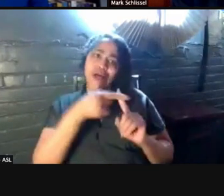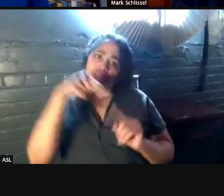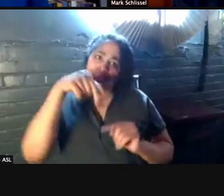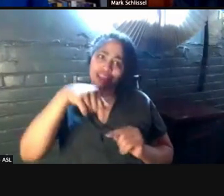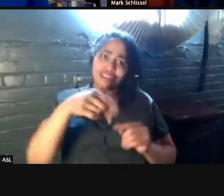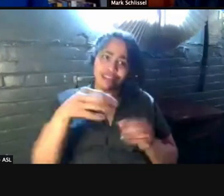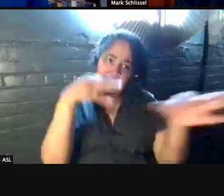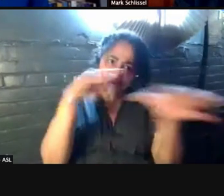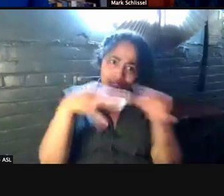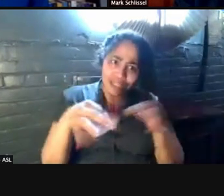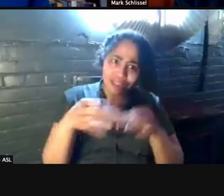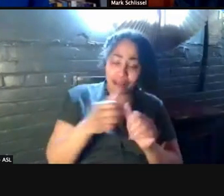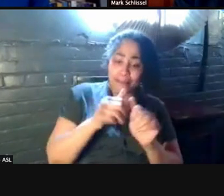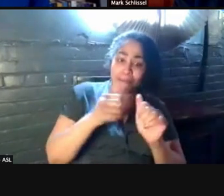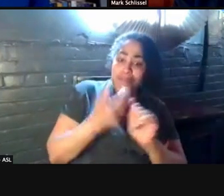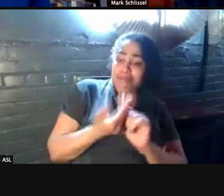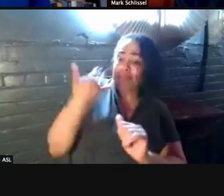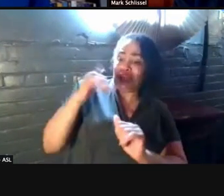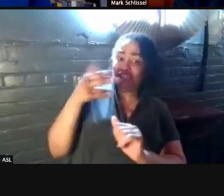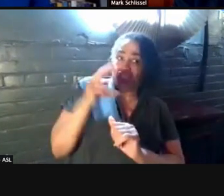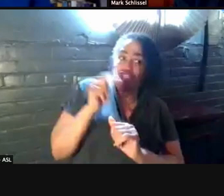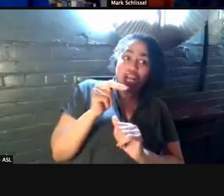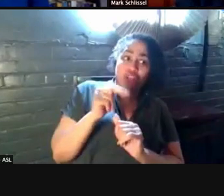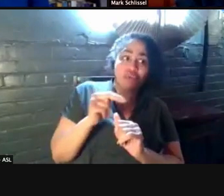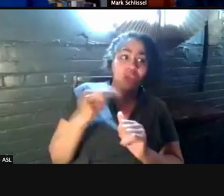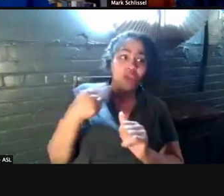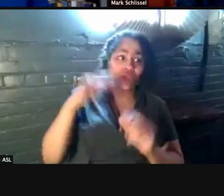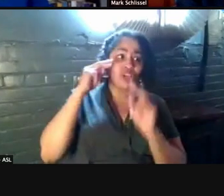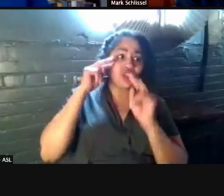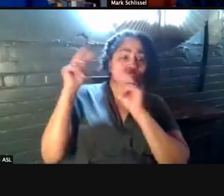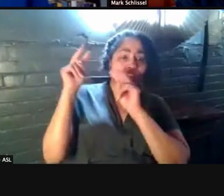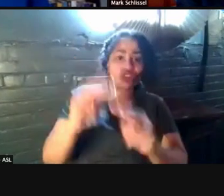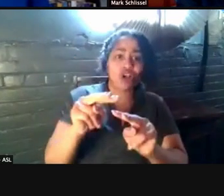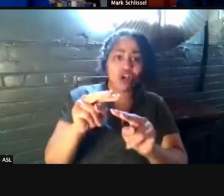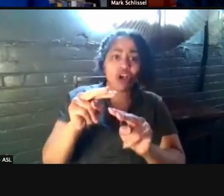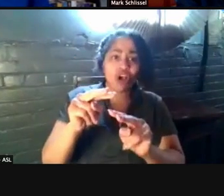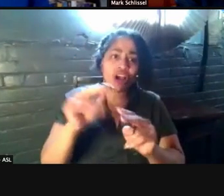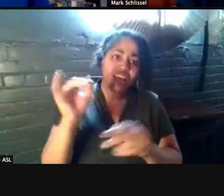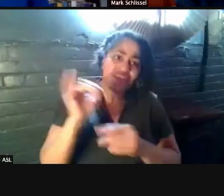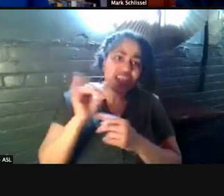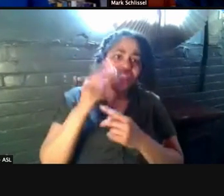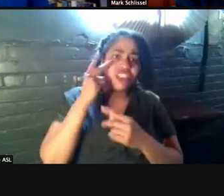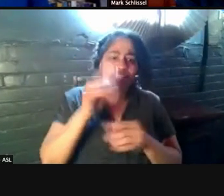And, you know, back in January we saw a climb in infections and there was a stay at home recommendation and